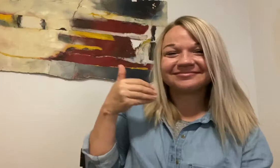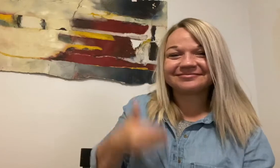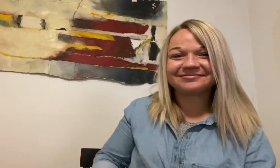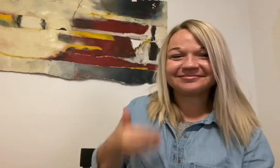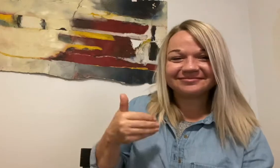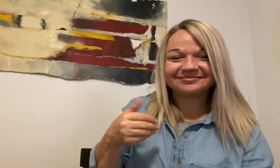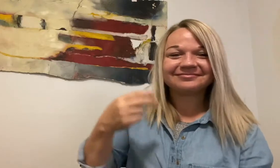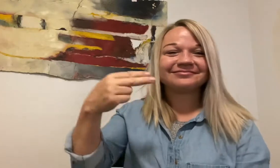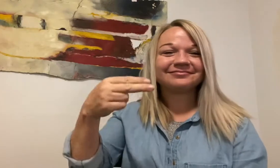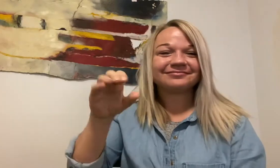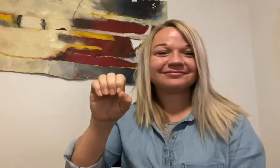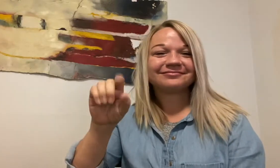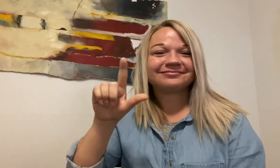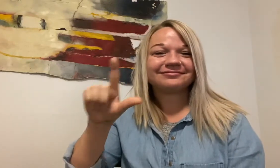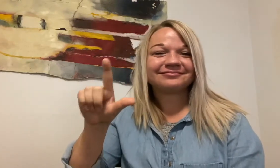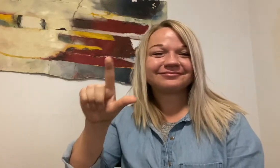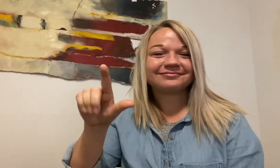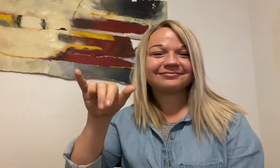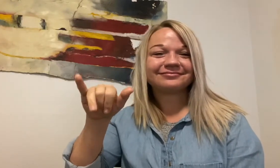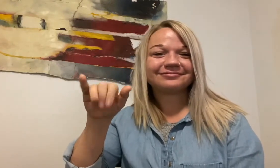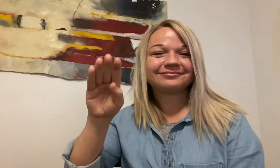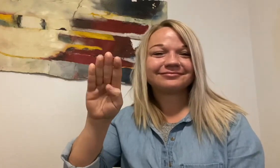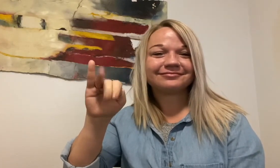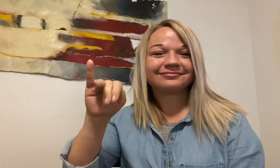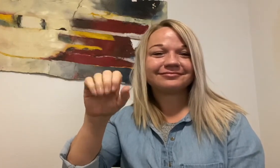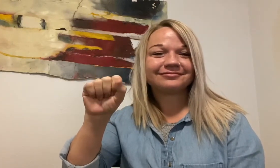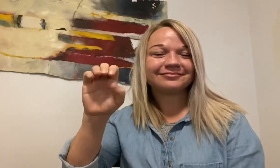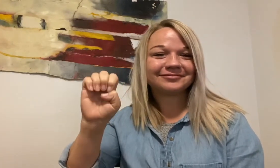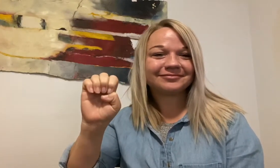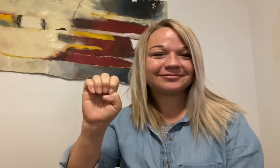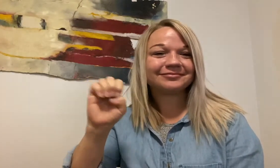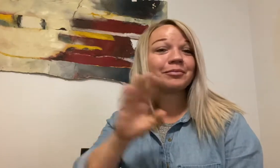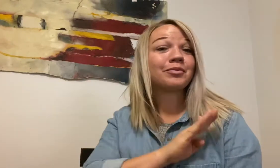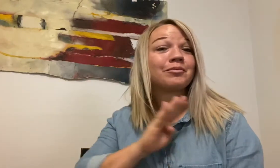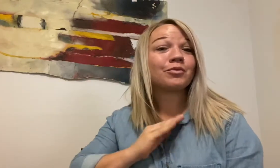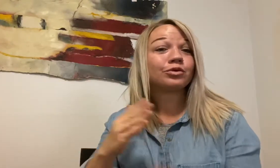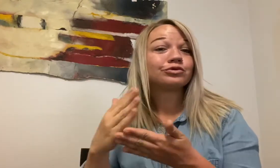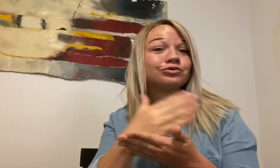Hi, I am Holly Bise, Board Treasurer.